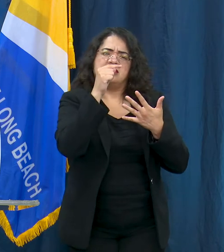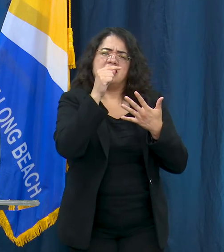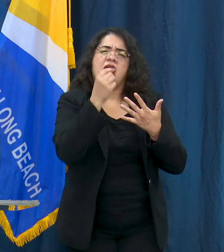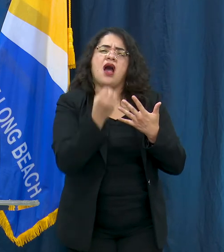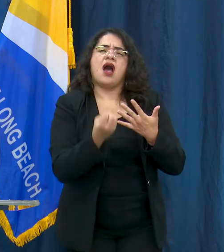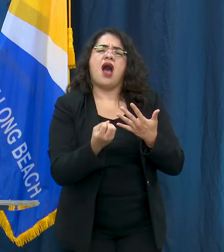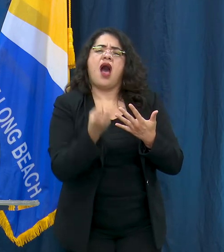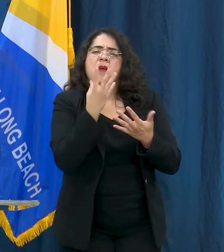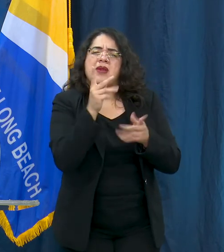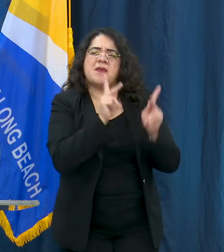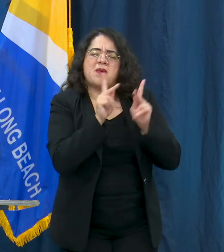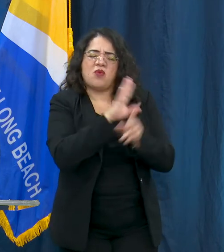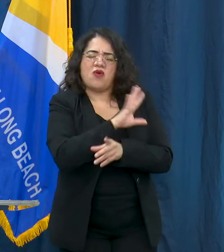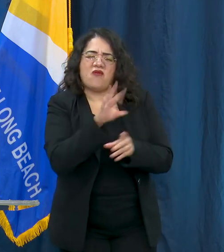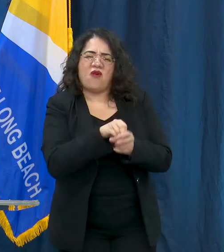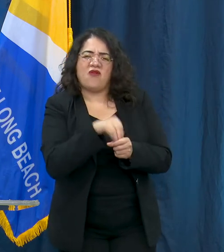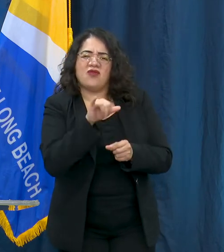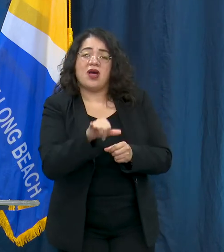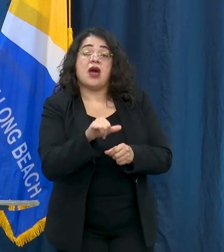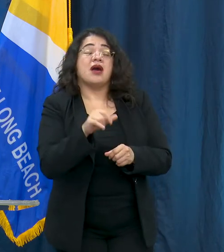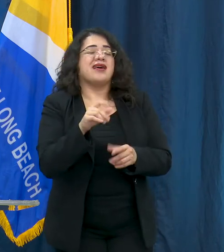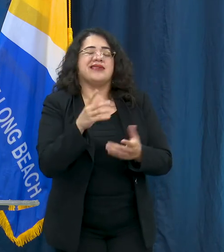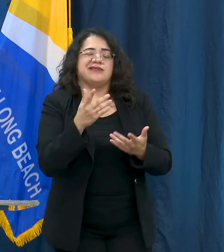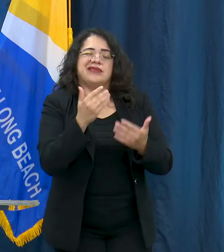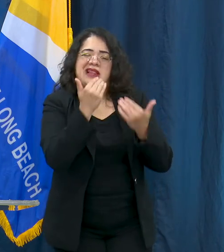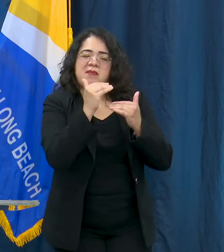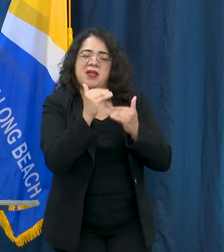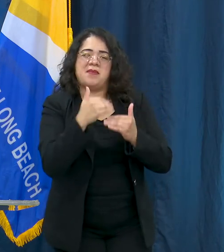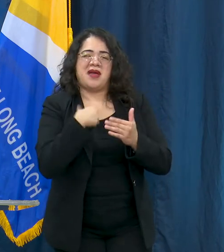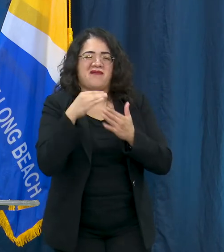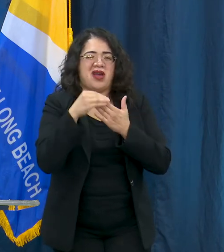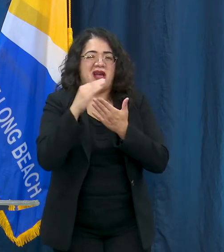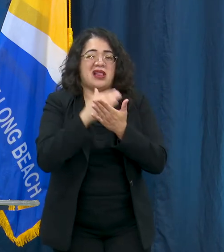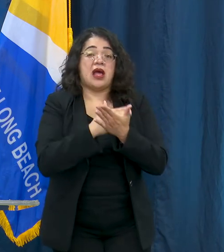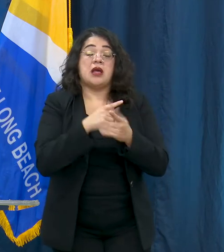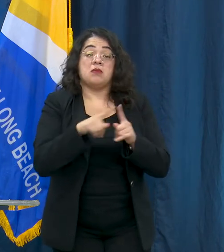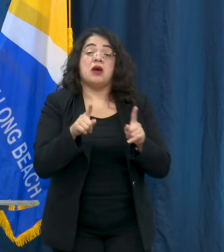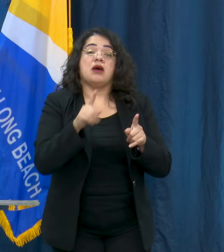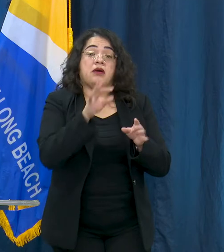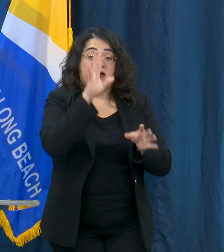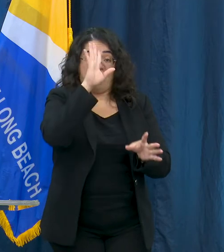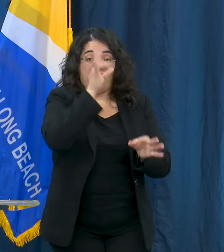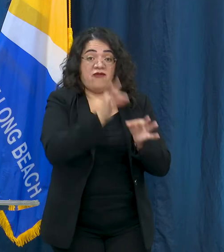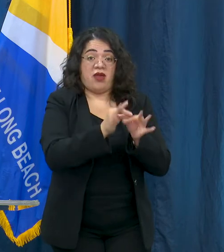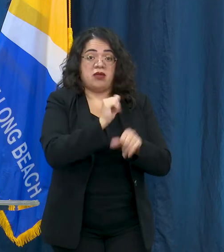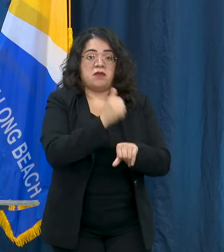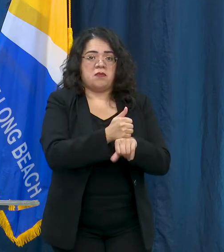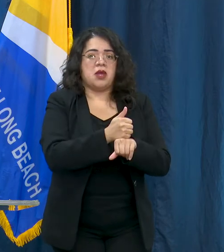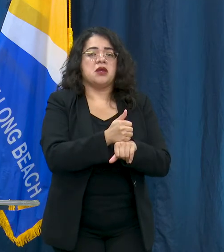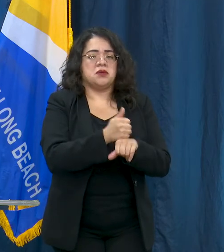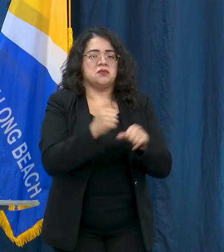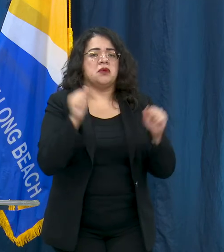way too but you can have faith-based services in person under the order right now.